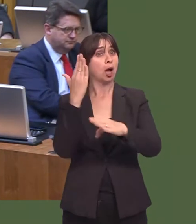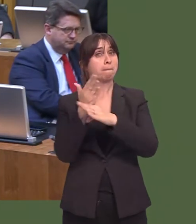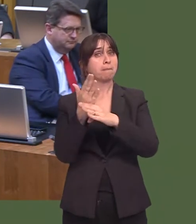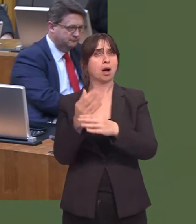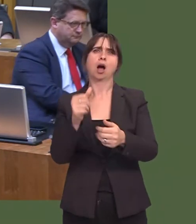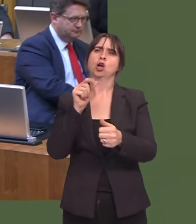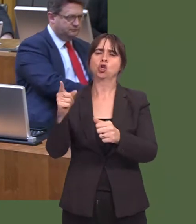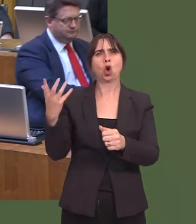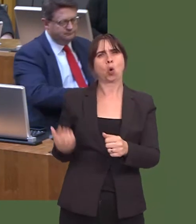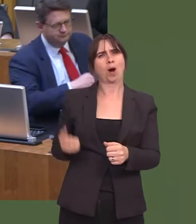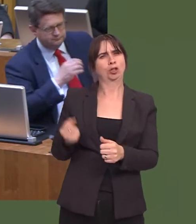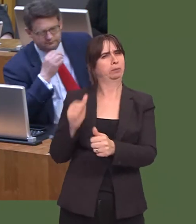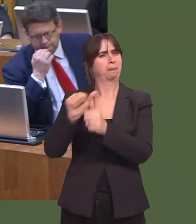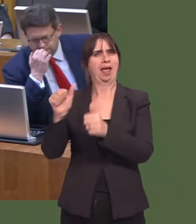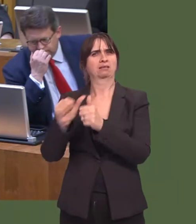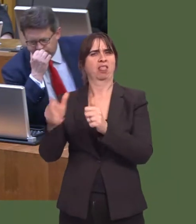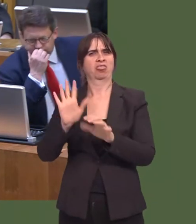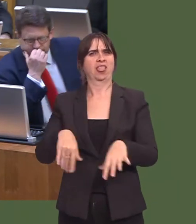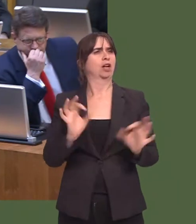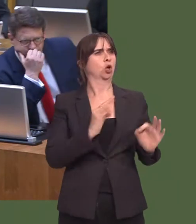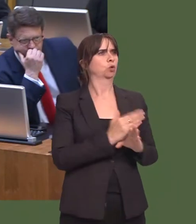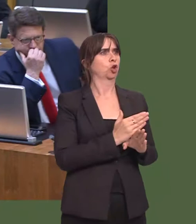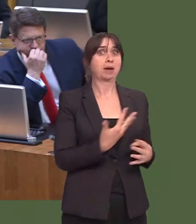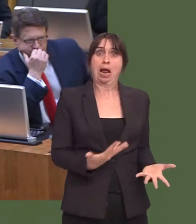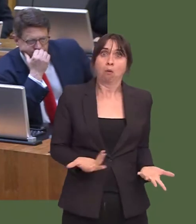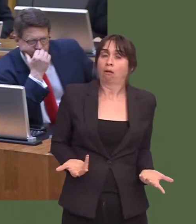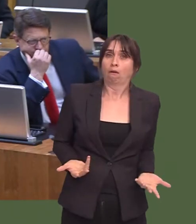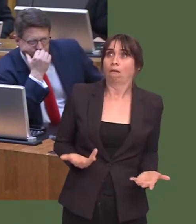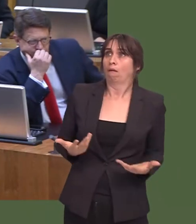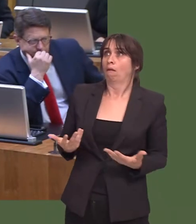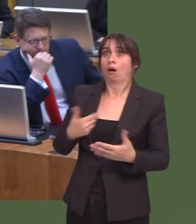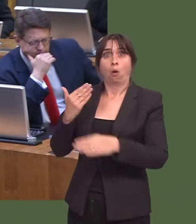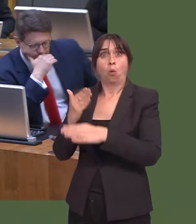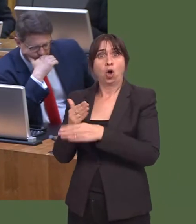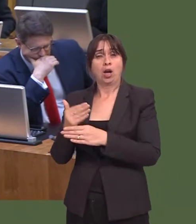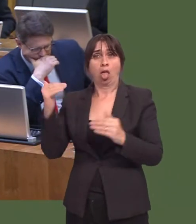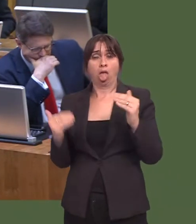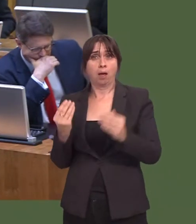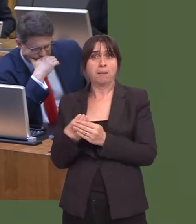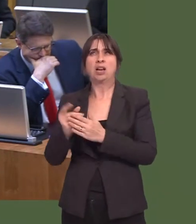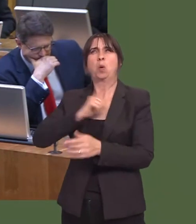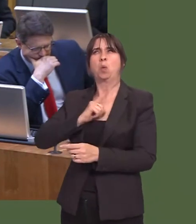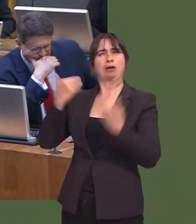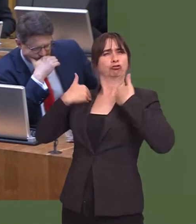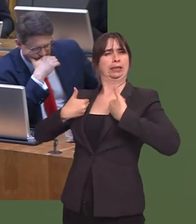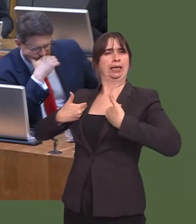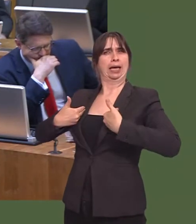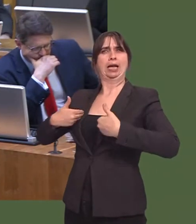That is no longer the case because of the fact that those at the top of the income scale have received more money through tax cuts and those at the bottom have received less